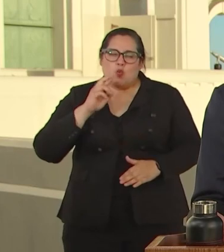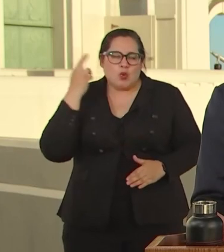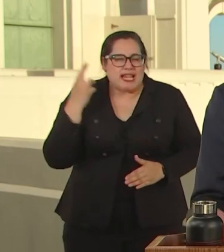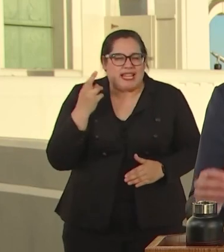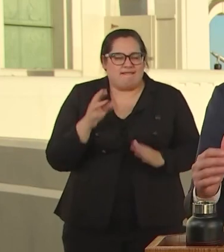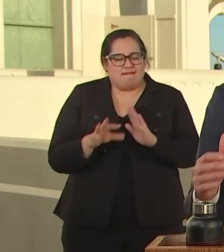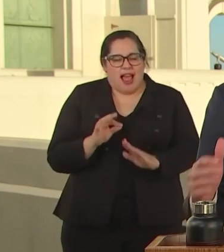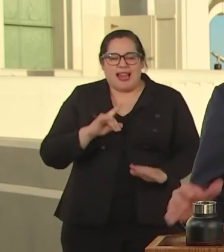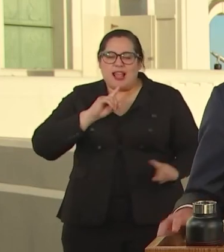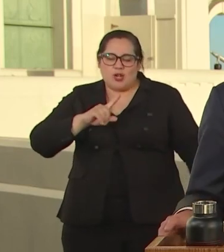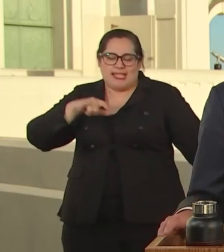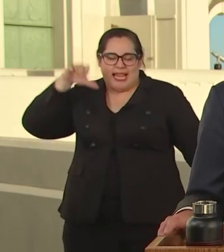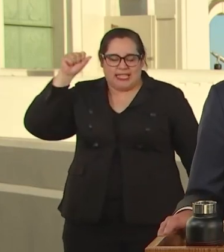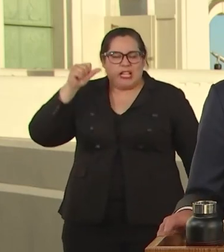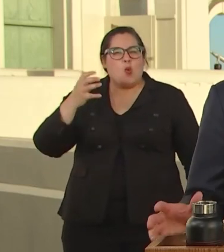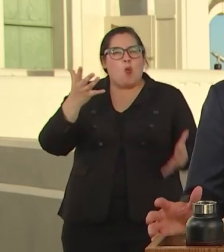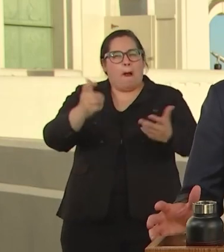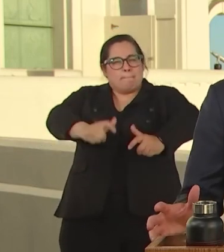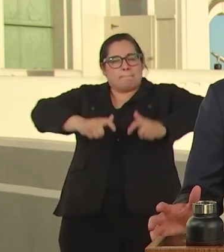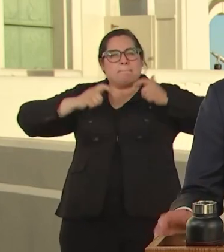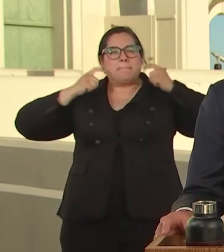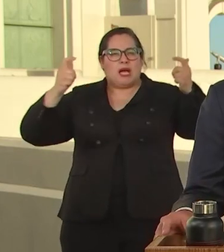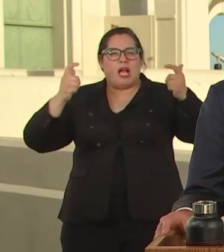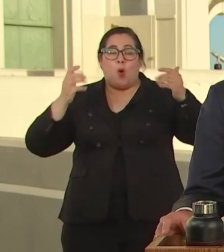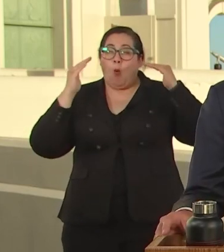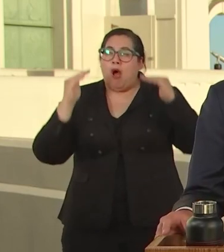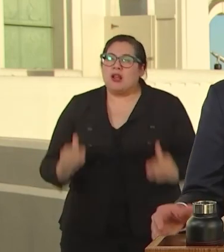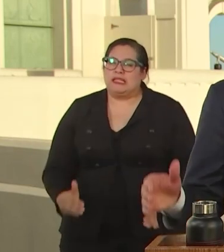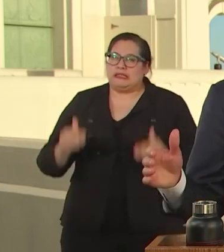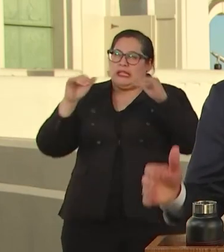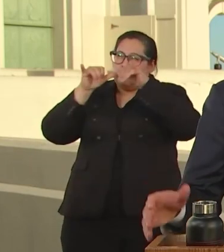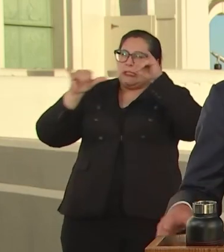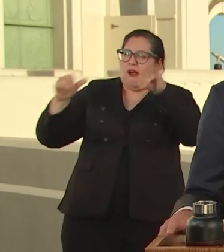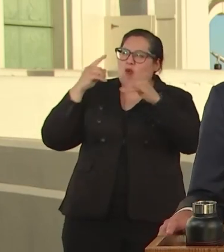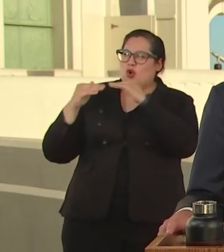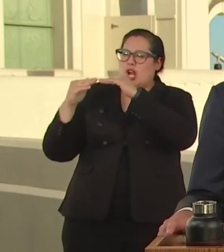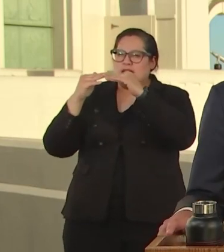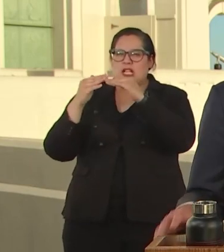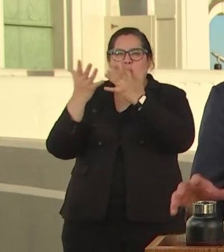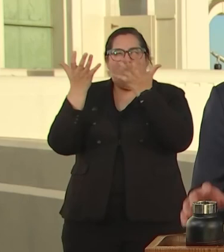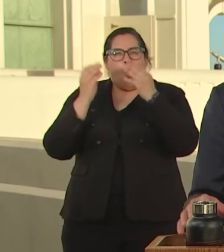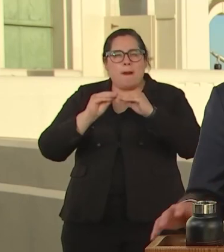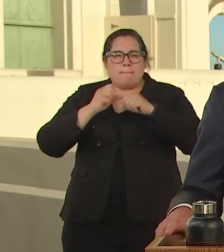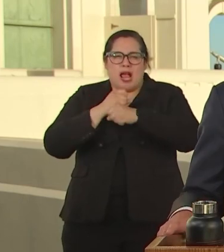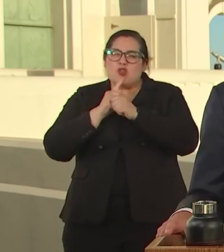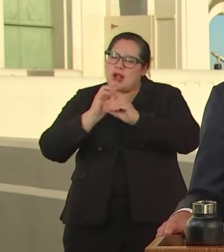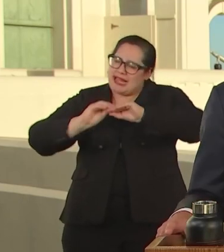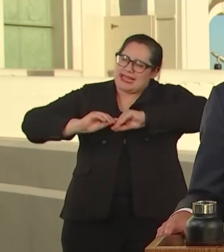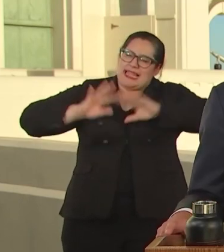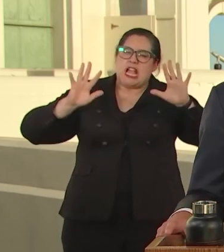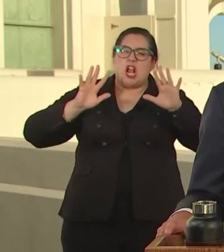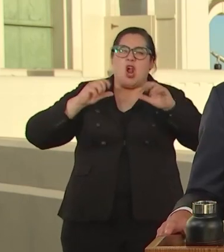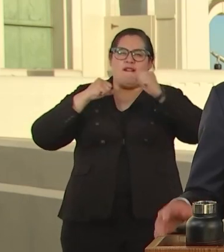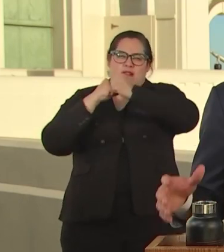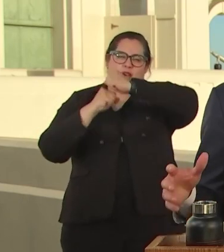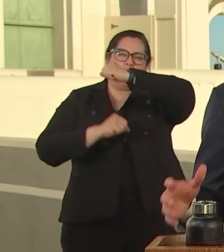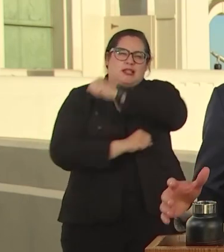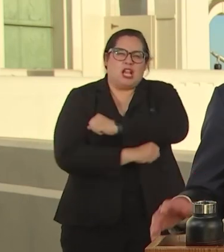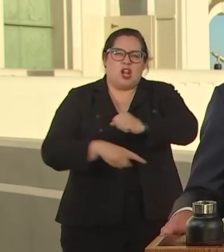SO SET THE BAR FOR JUSTICE AND CLEAR IT, SO LAY THE FOUNDATION FOR RESILIENCE AND BUILD ON IT